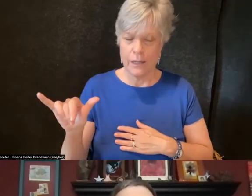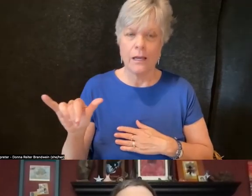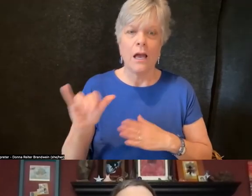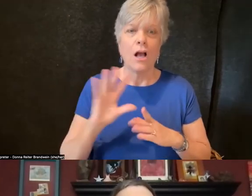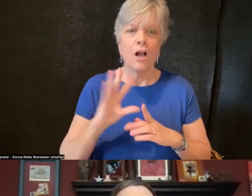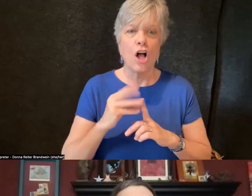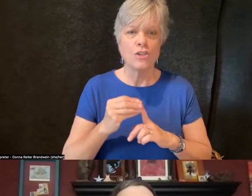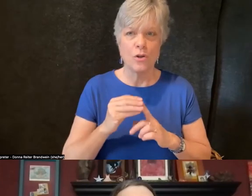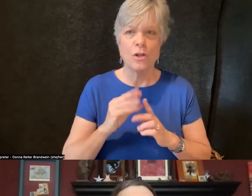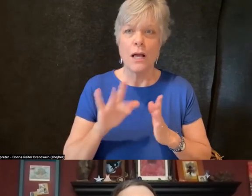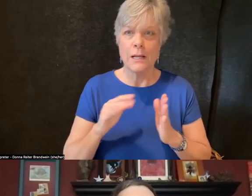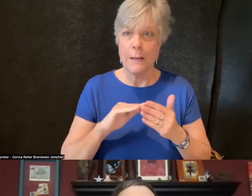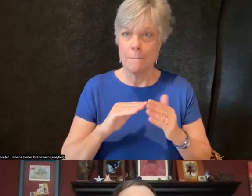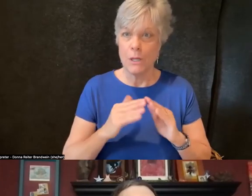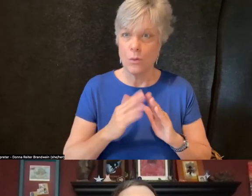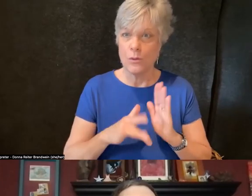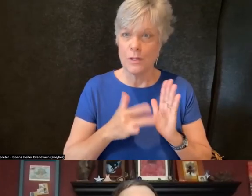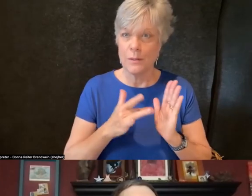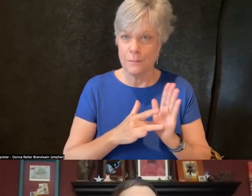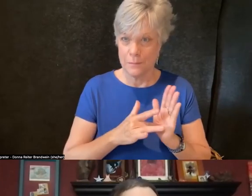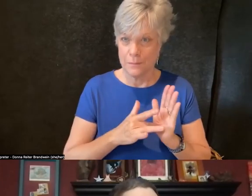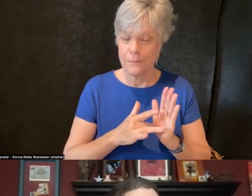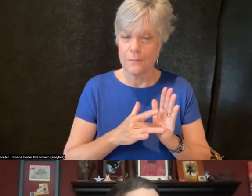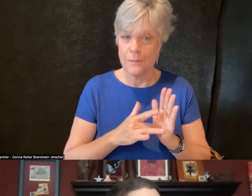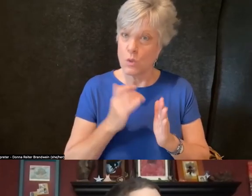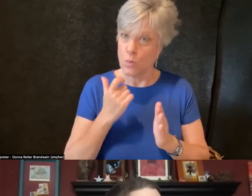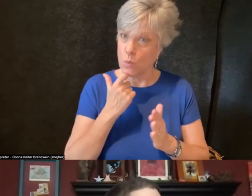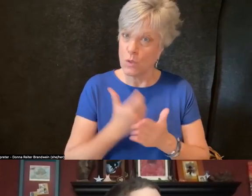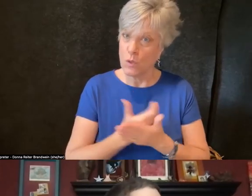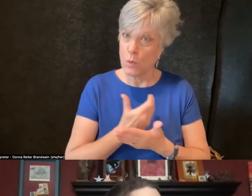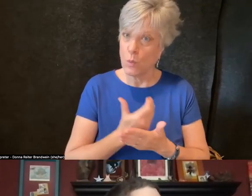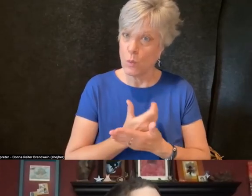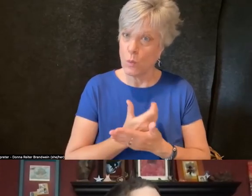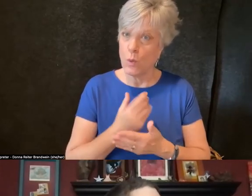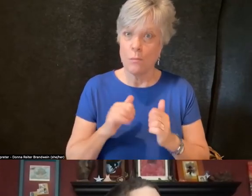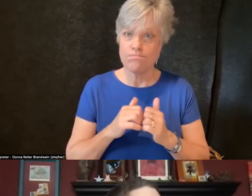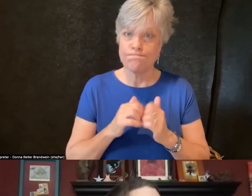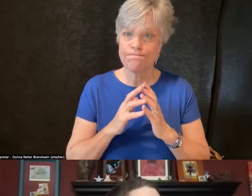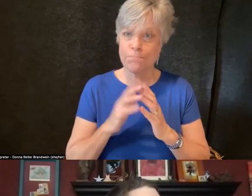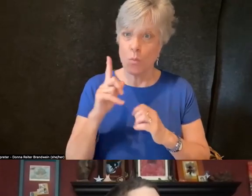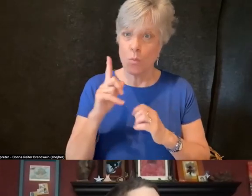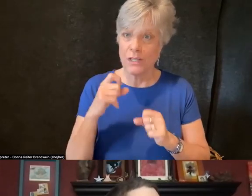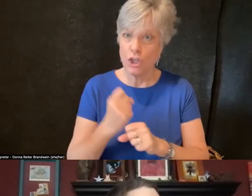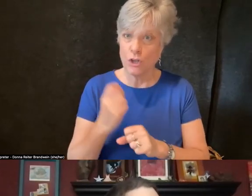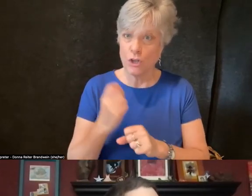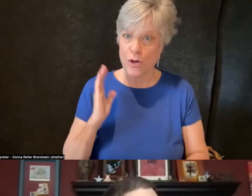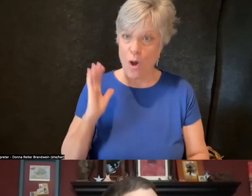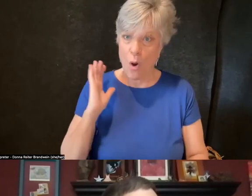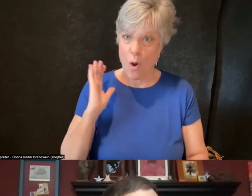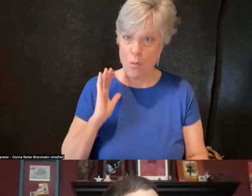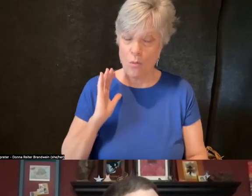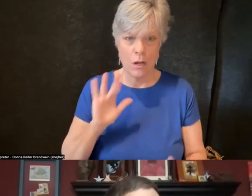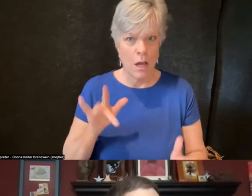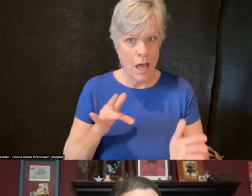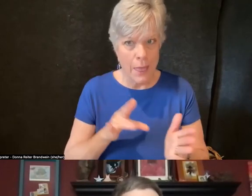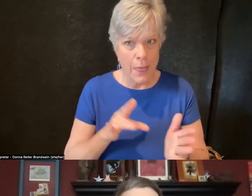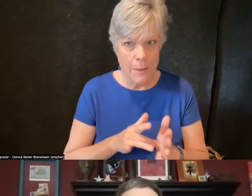relatively new. We started about a year ago. In the midst of the pandemic.